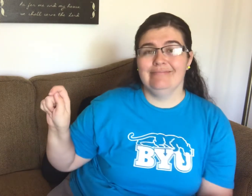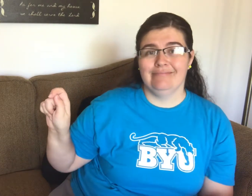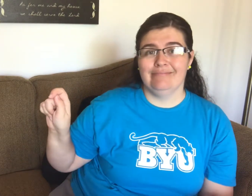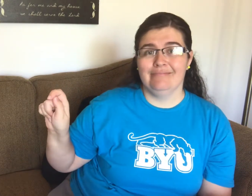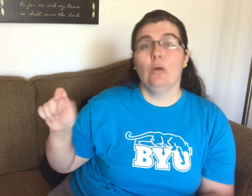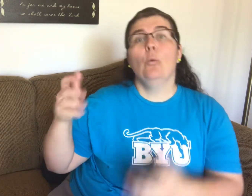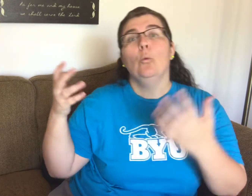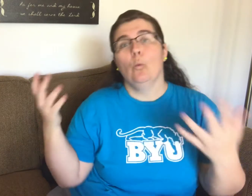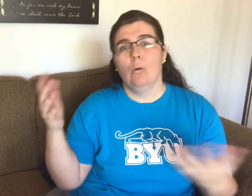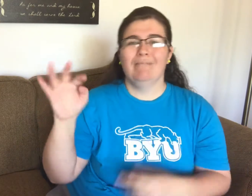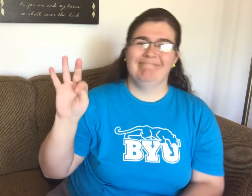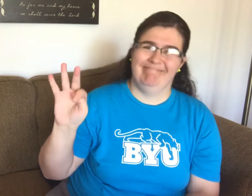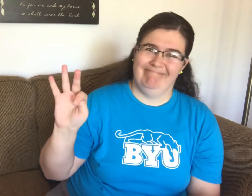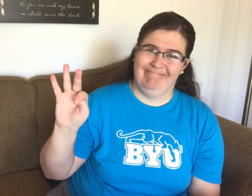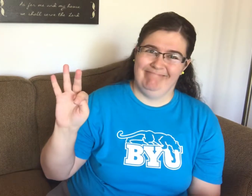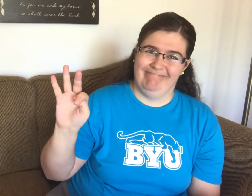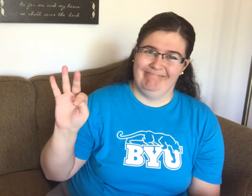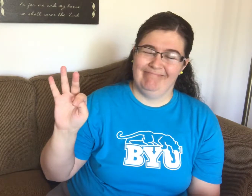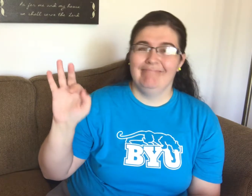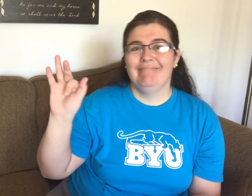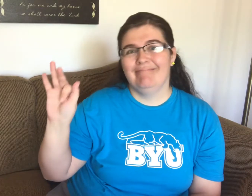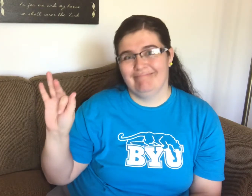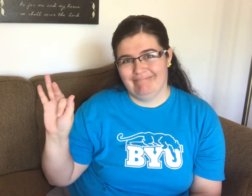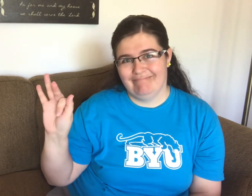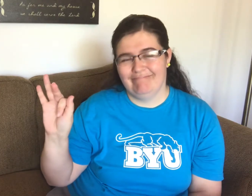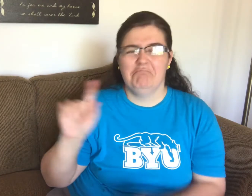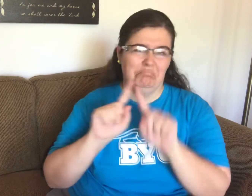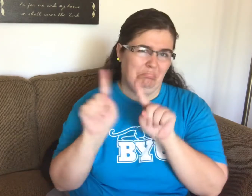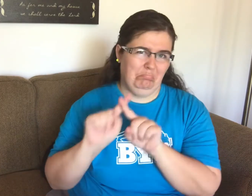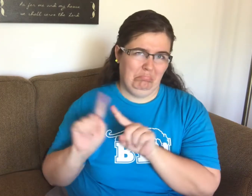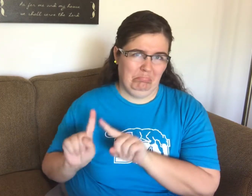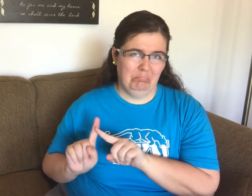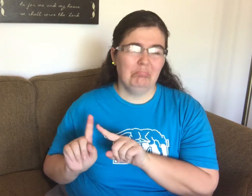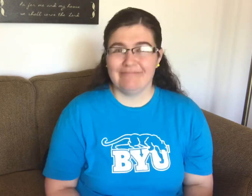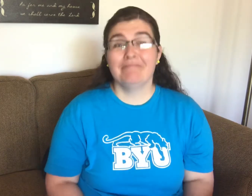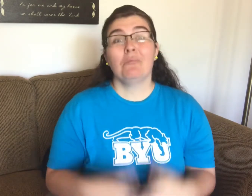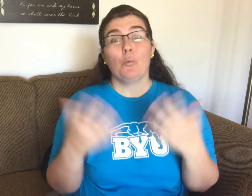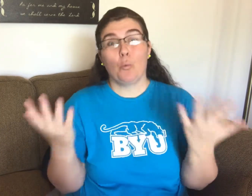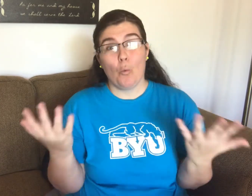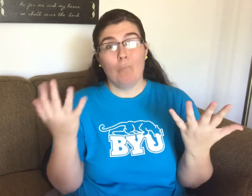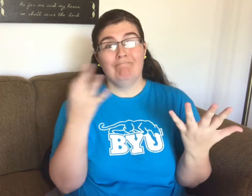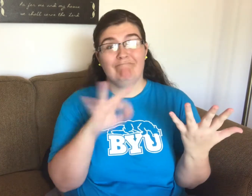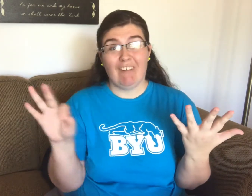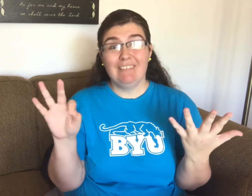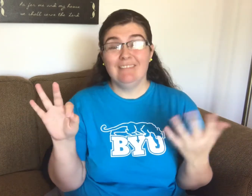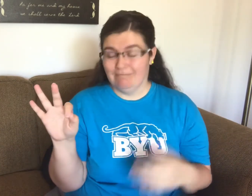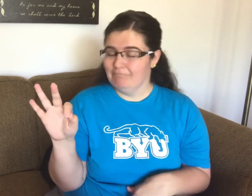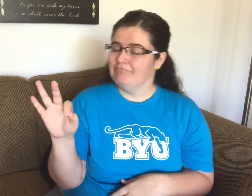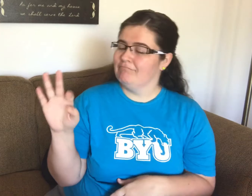this or this or this. (There are quite a few)